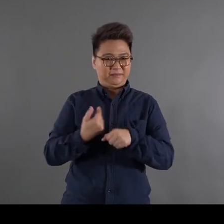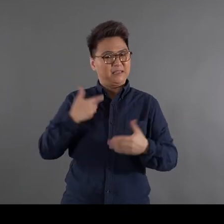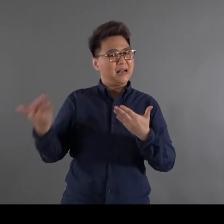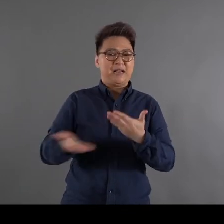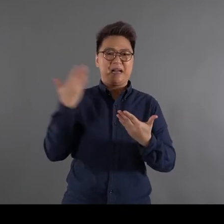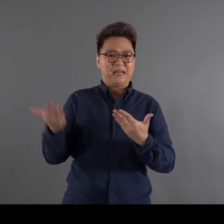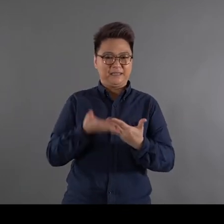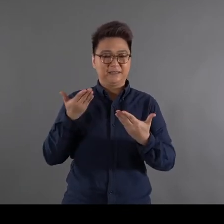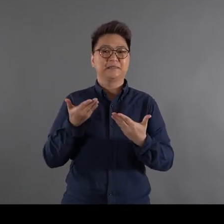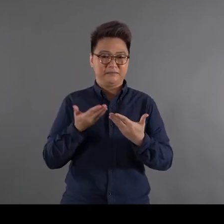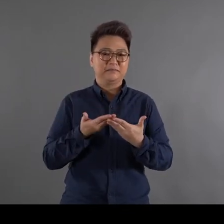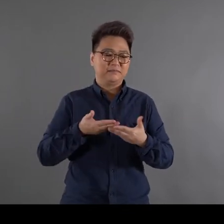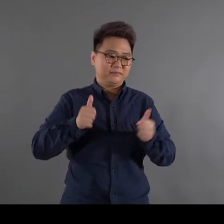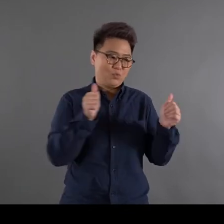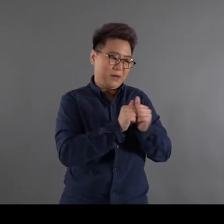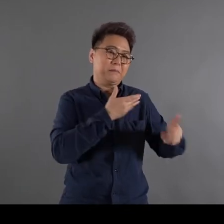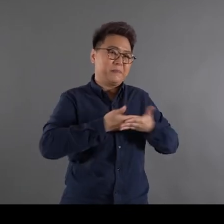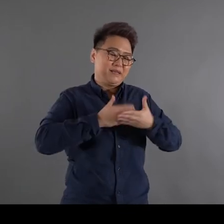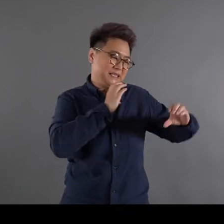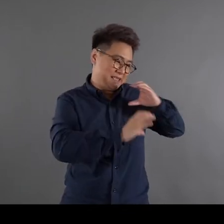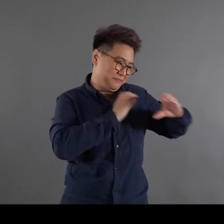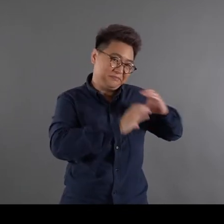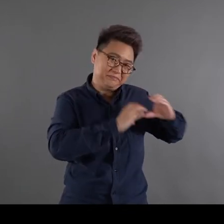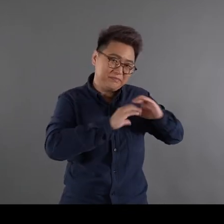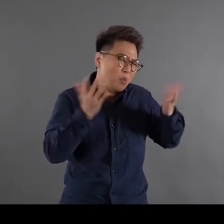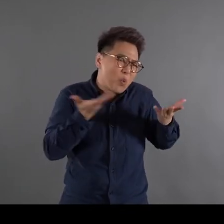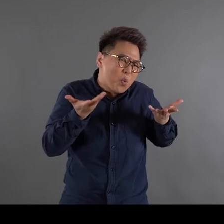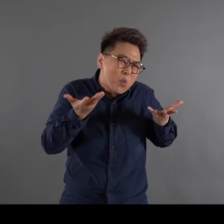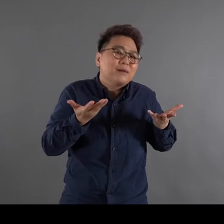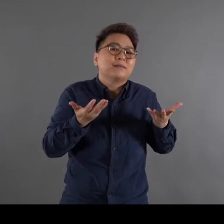It’s very simple What can you talk to a baby about? Art history?